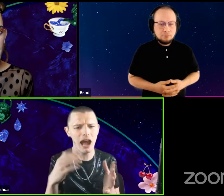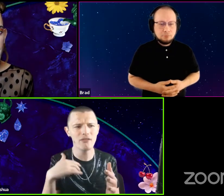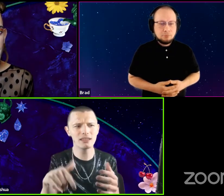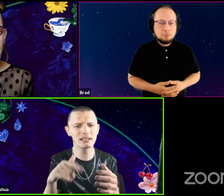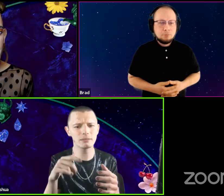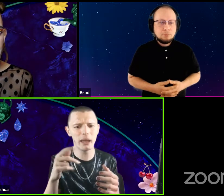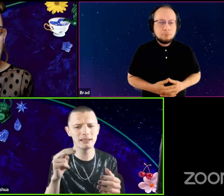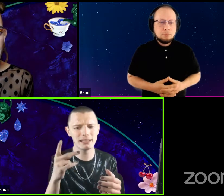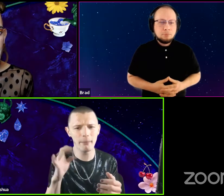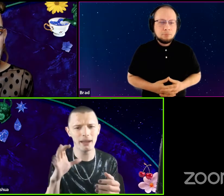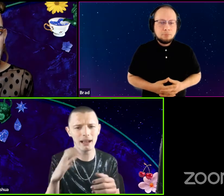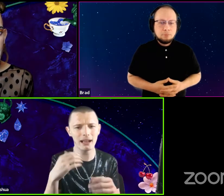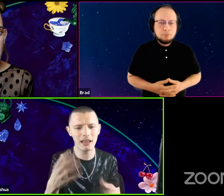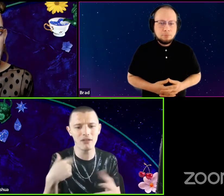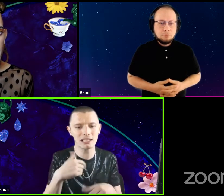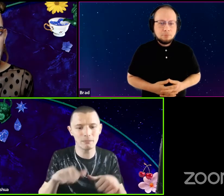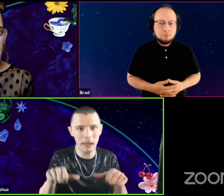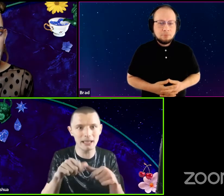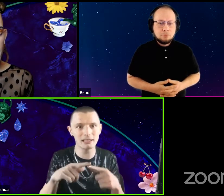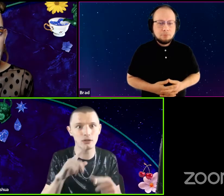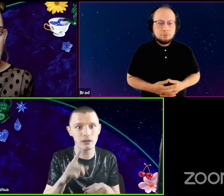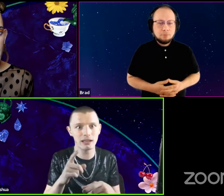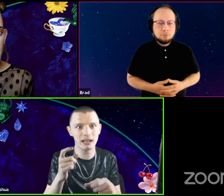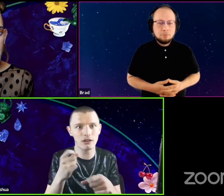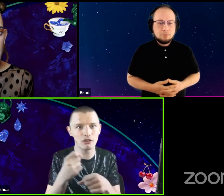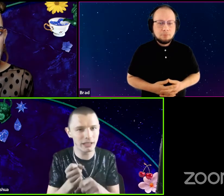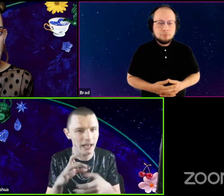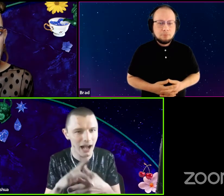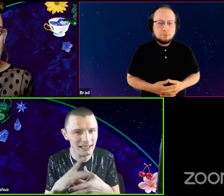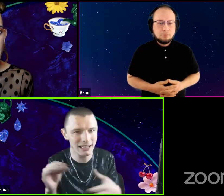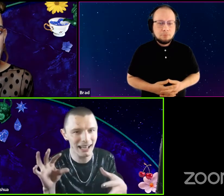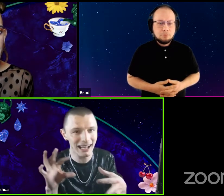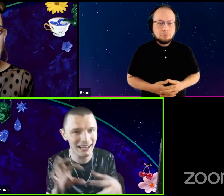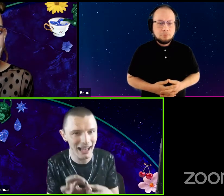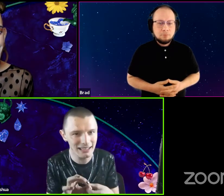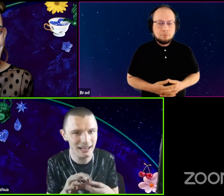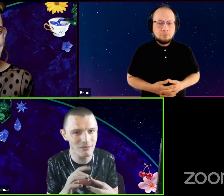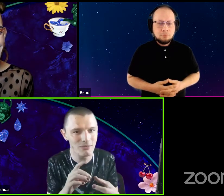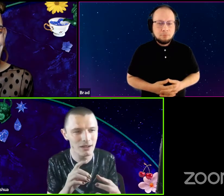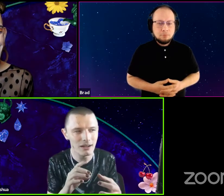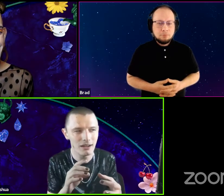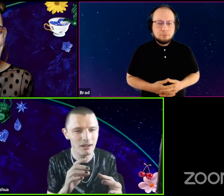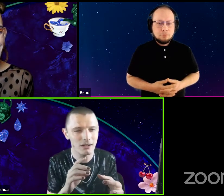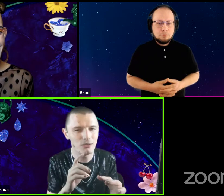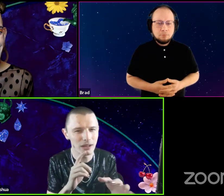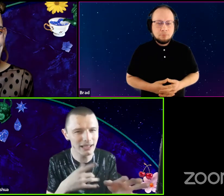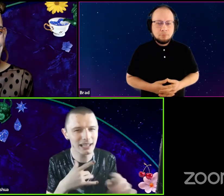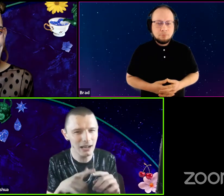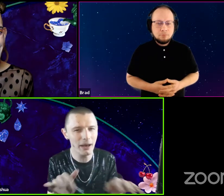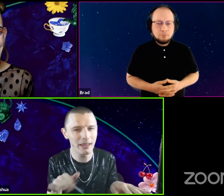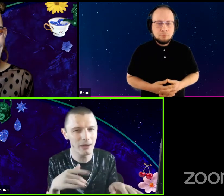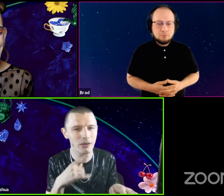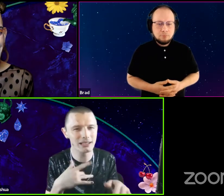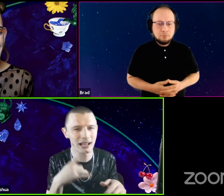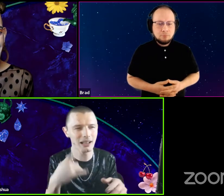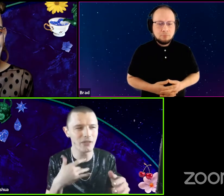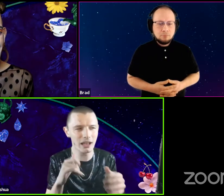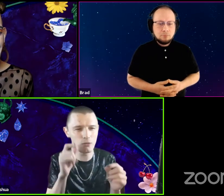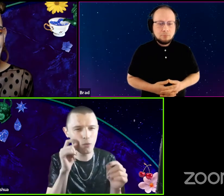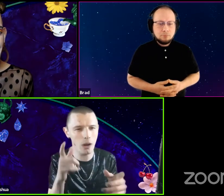Having this pandemic give us space to really create content and connect. And I'm really excited about that. I'm really excited because I feel like it woke